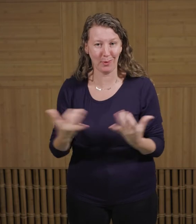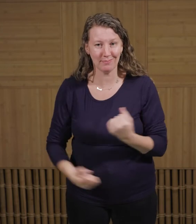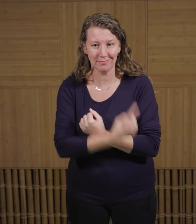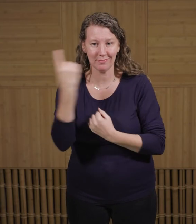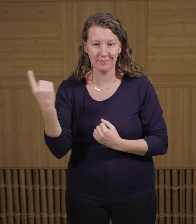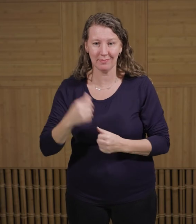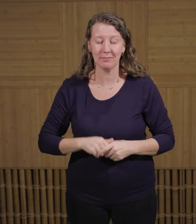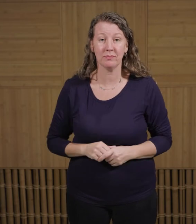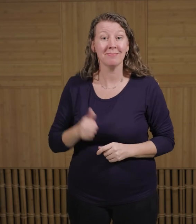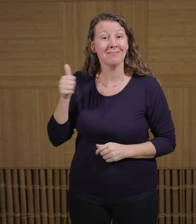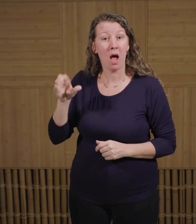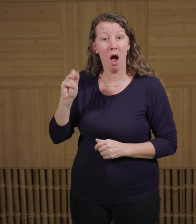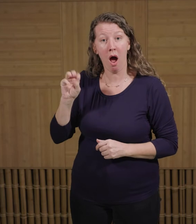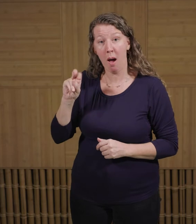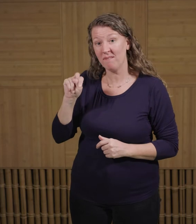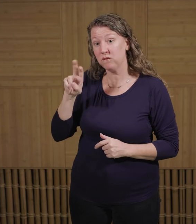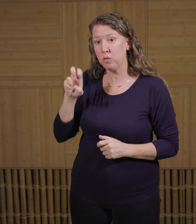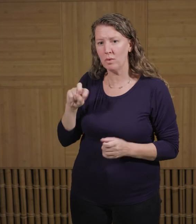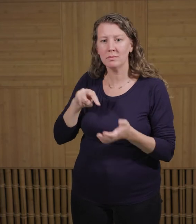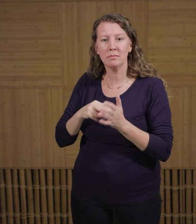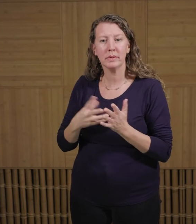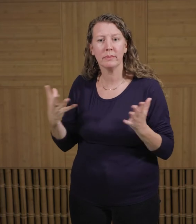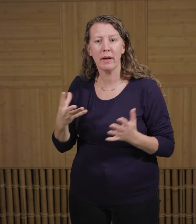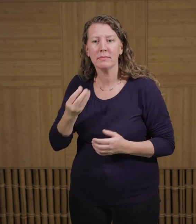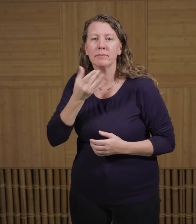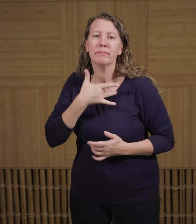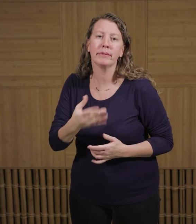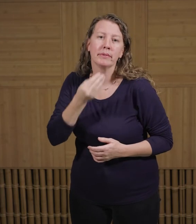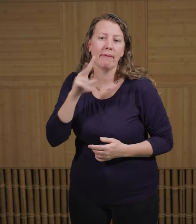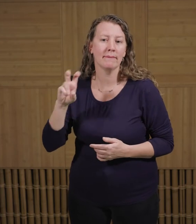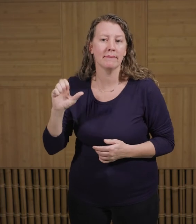As omnivores, ostriches will eat pretty much any vegetation they can find,